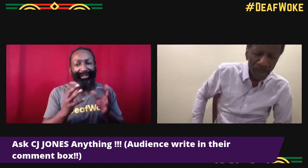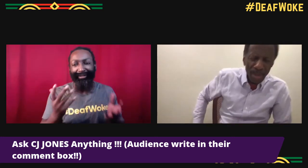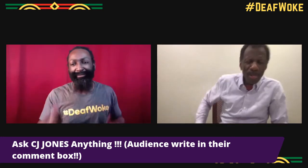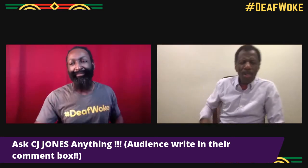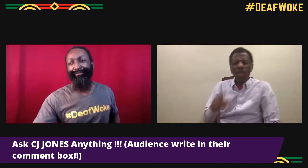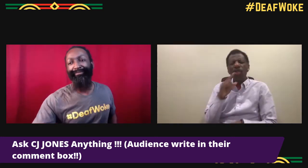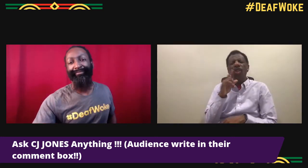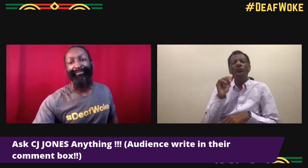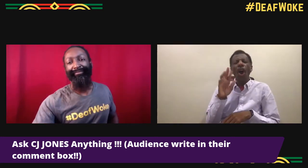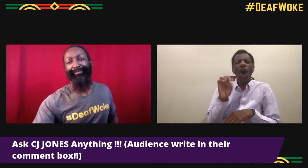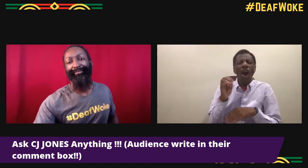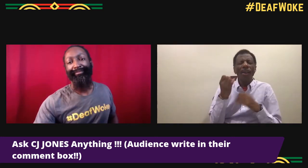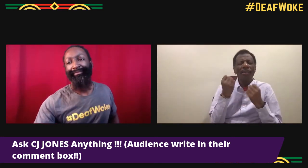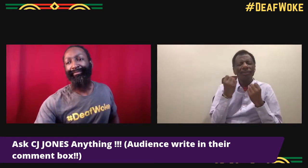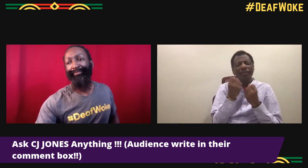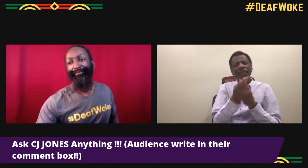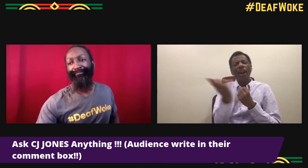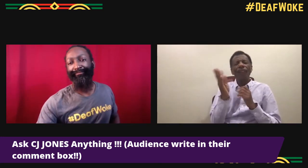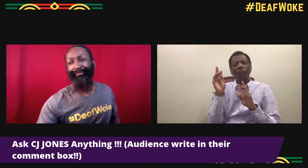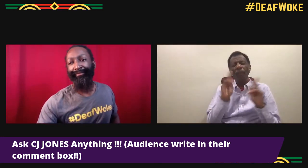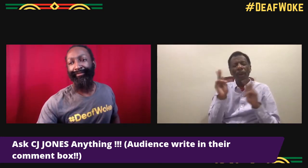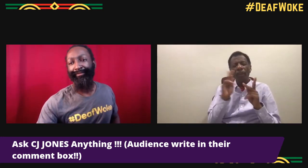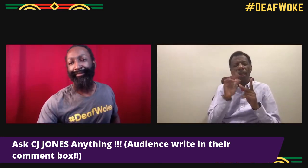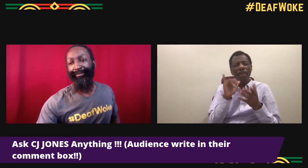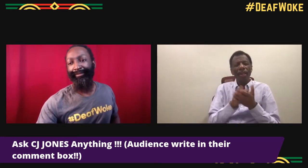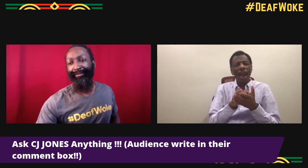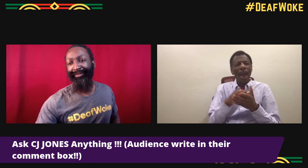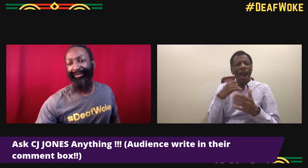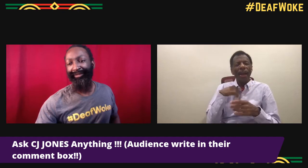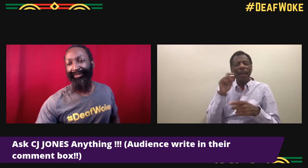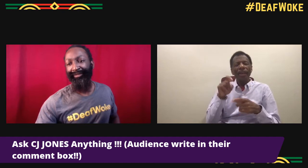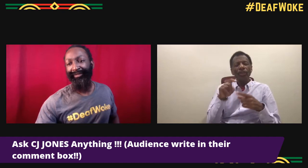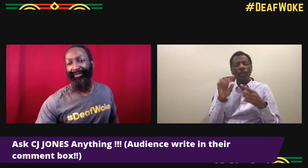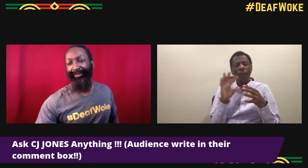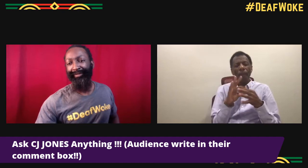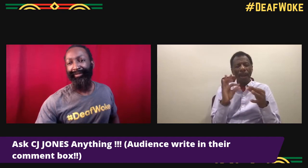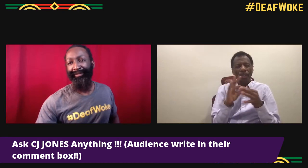You mentioned being able to accept criticism and accomplish your dream, but what else do you wanna tell people?